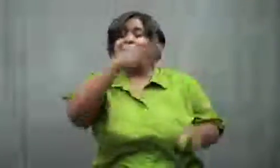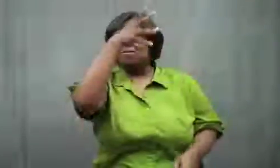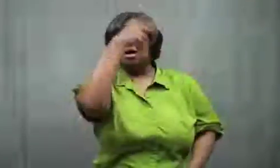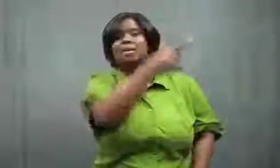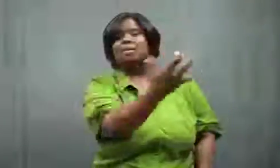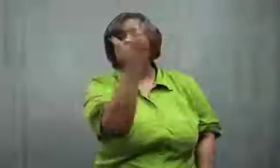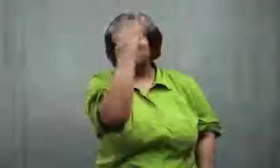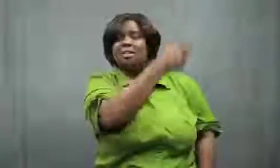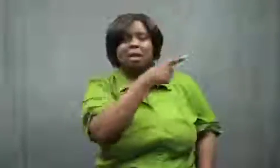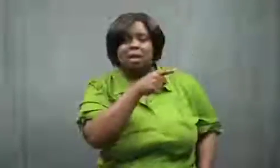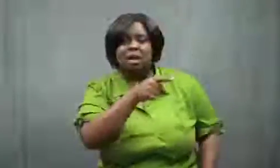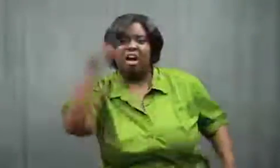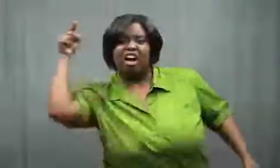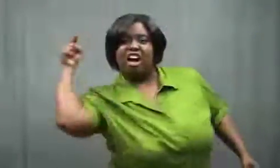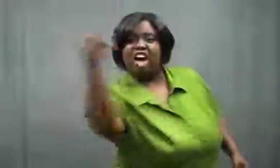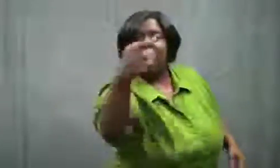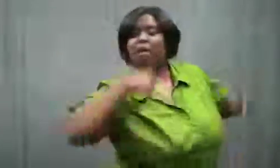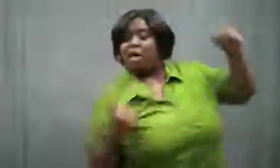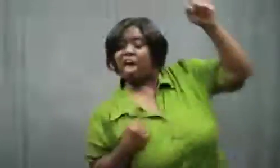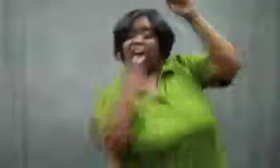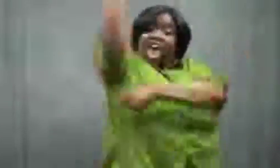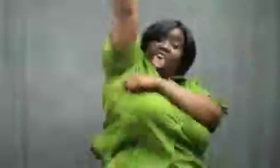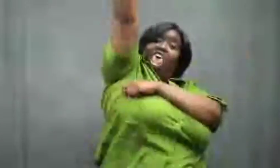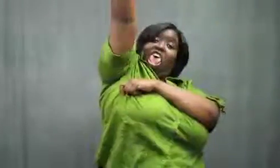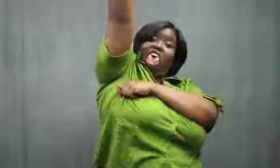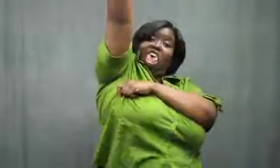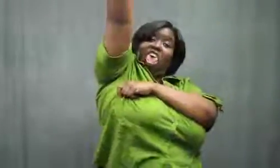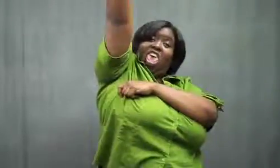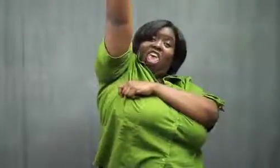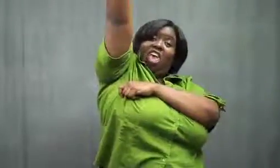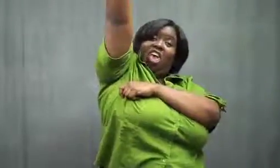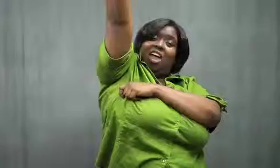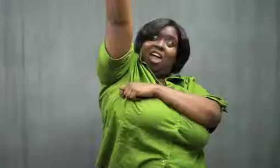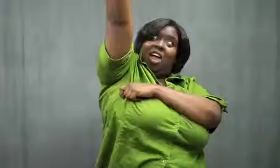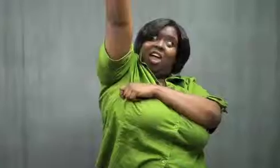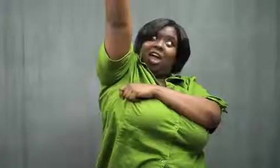My father, the smart aleck, came in and poked me in the side. My arm went straight up into the top.